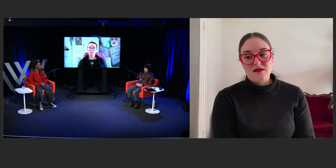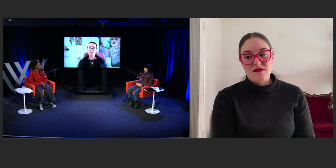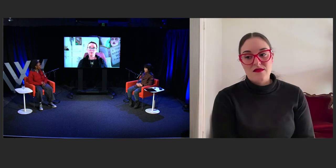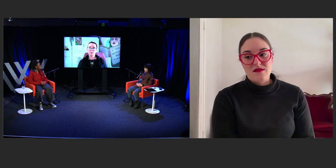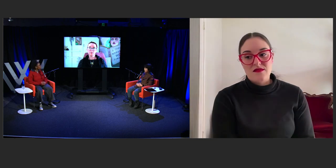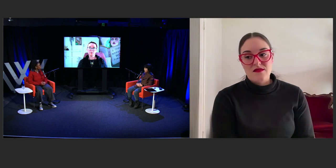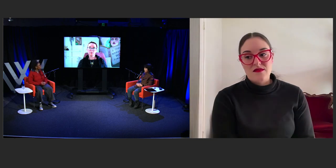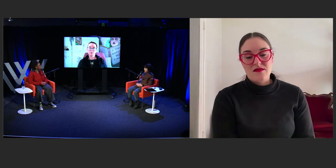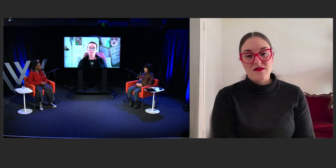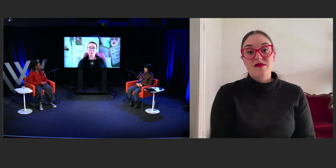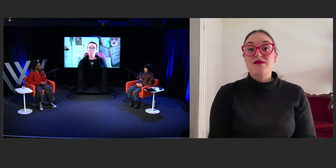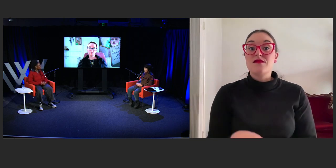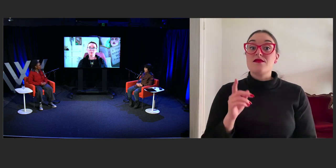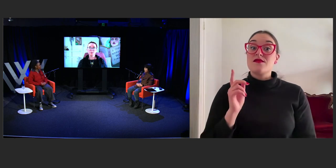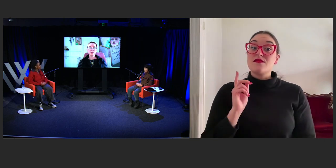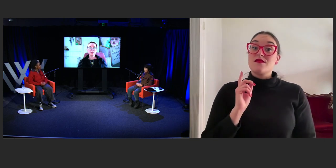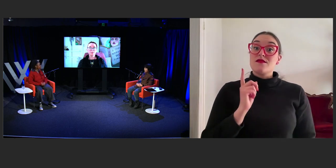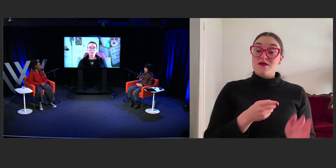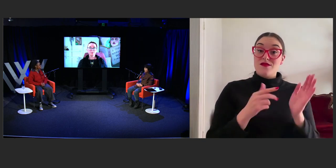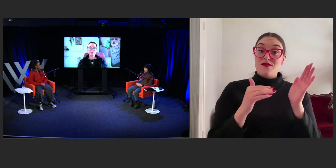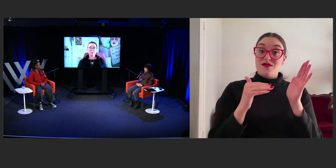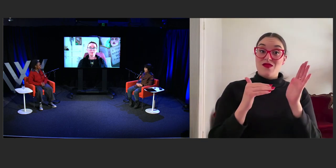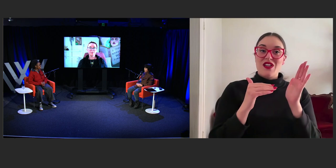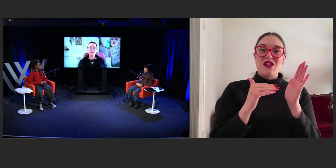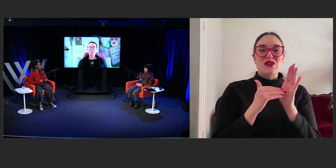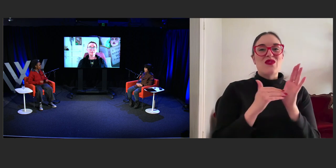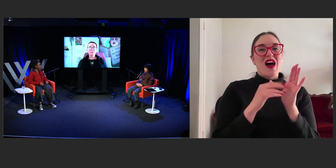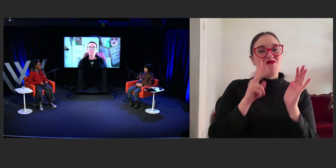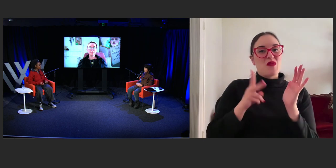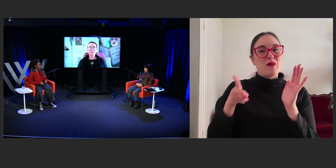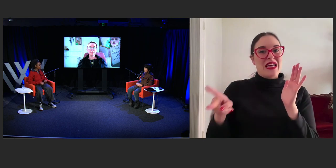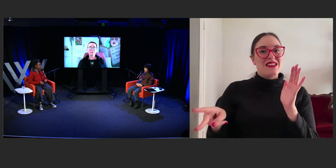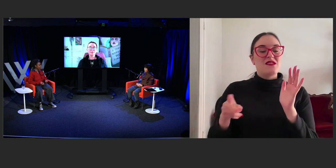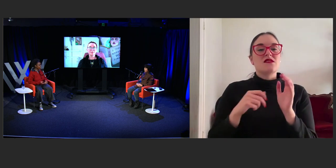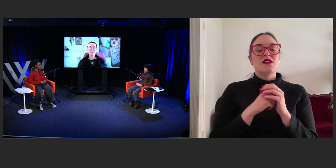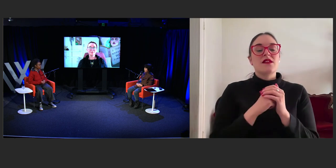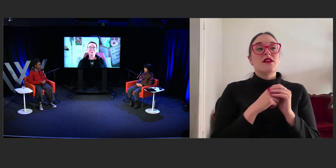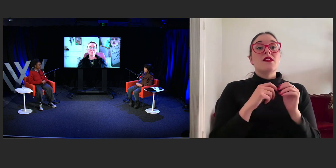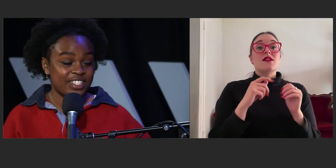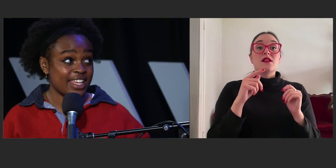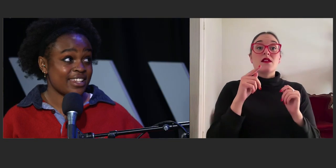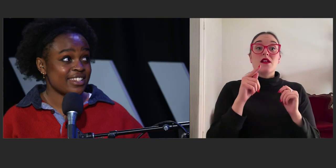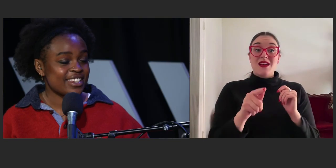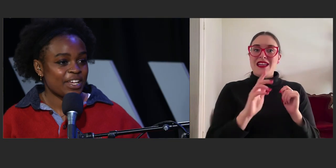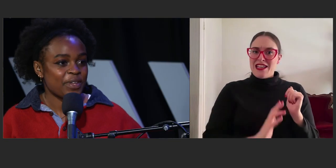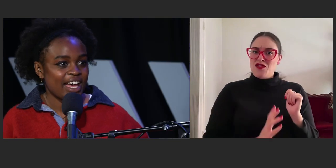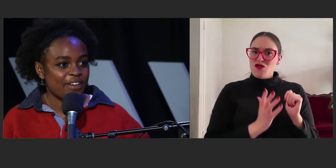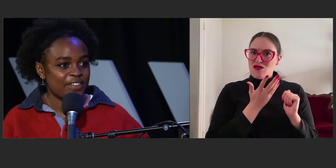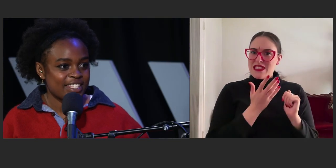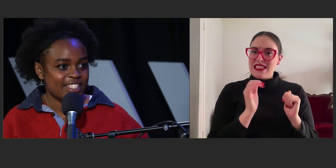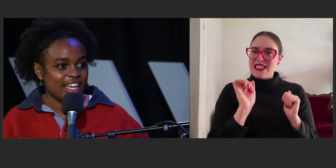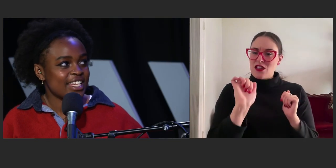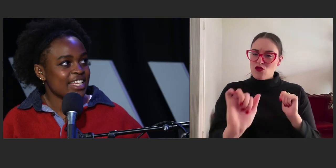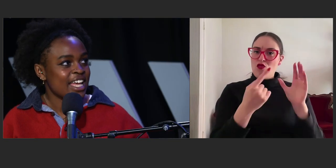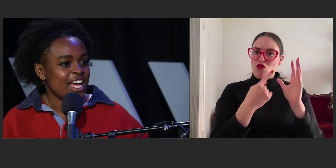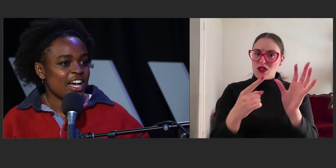What's really interesting about both of your responses is I think they both point to a sort of standard that we have in society.